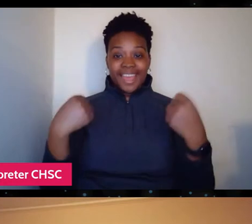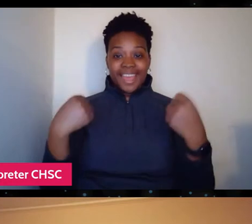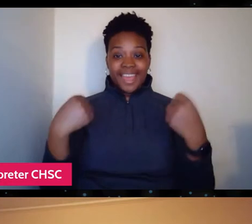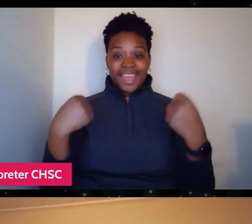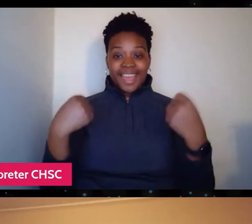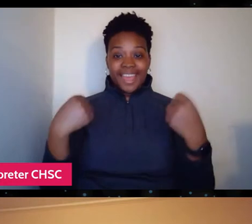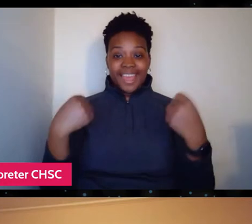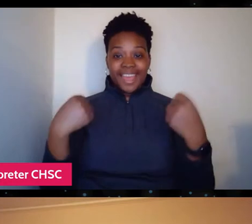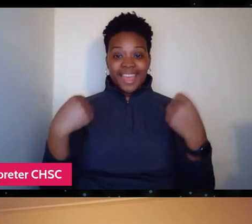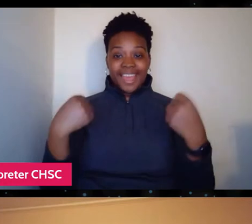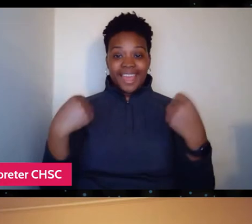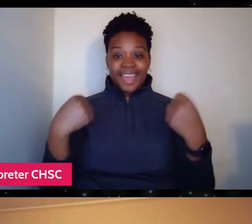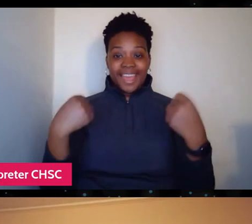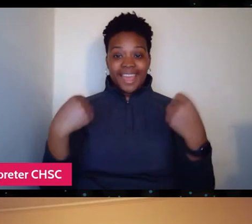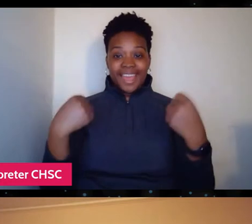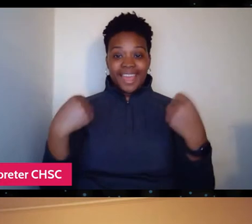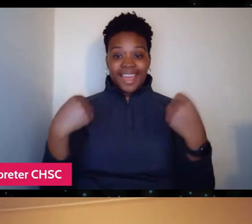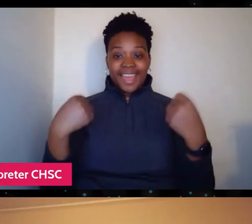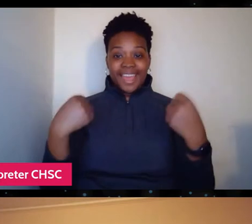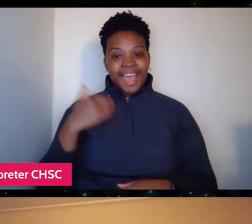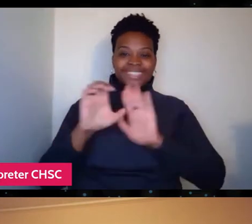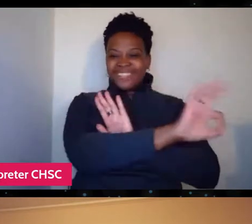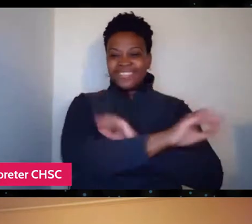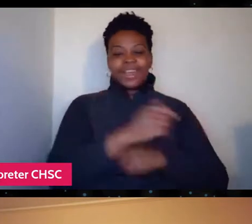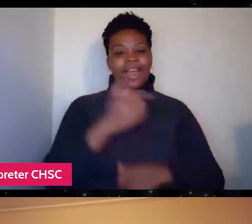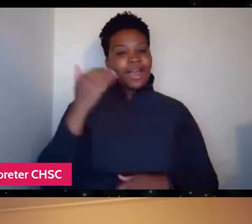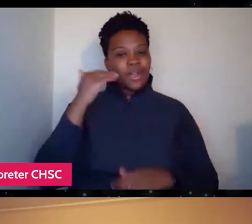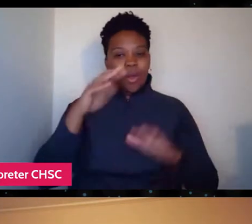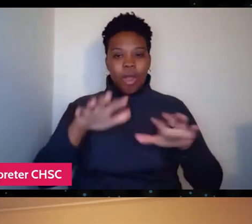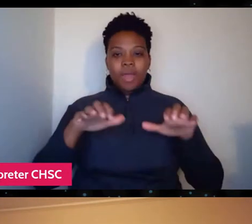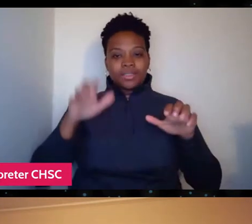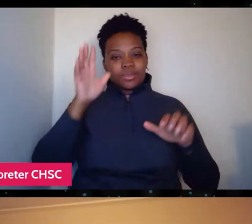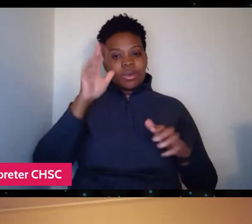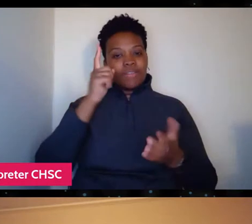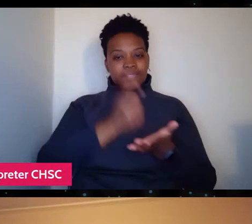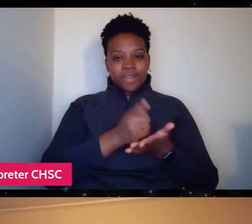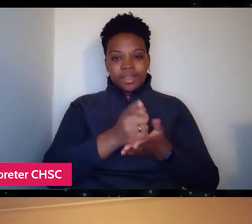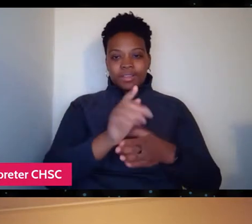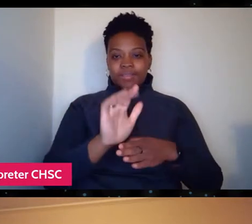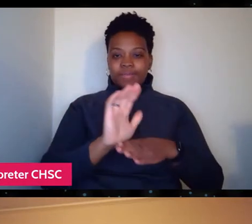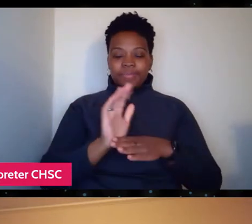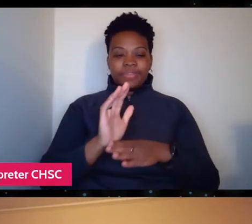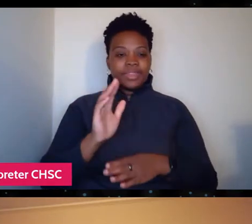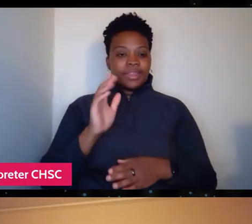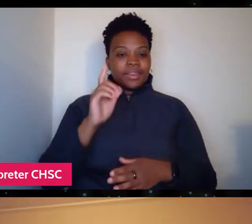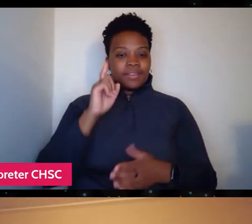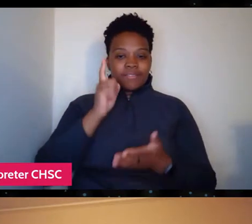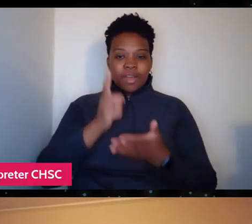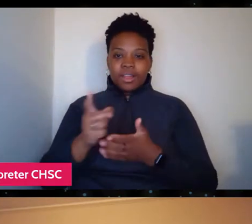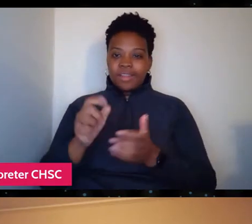I think our audience is just gonna fall in love with this film and fall in love with Stan. I don't know how anybody could not.